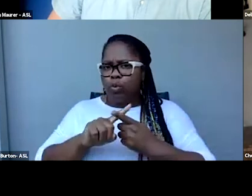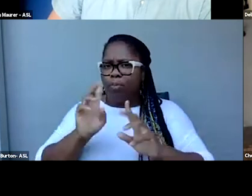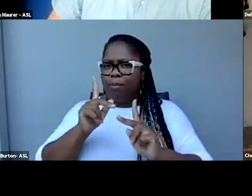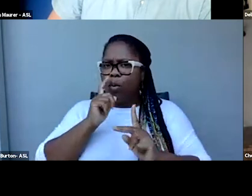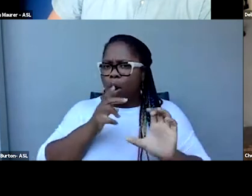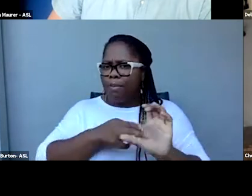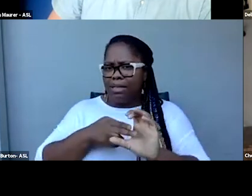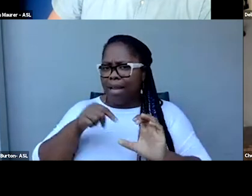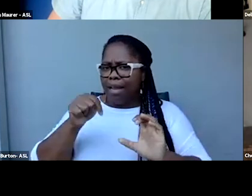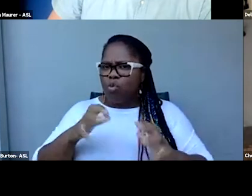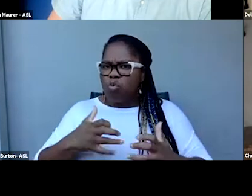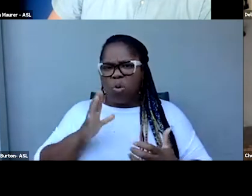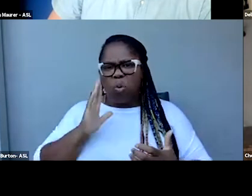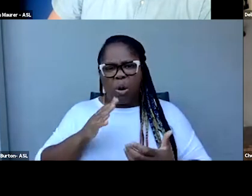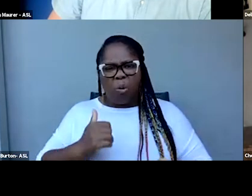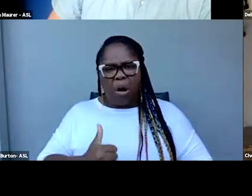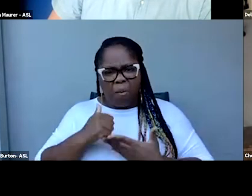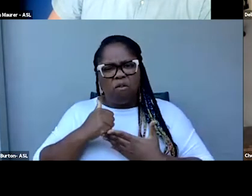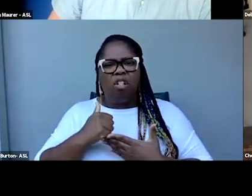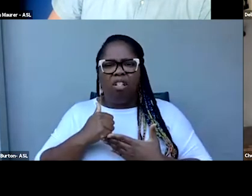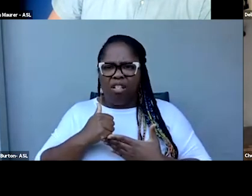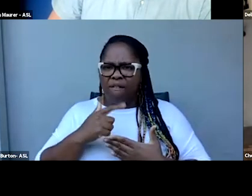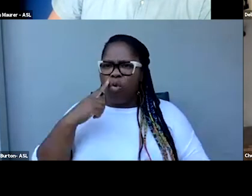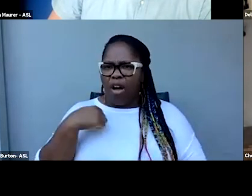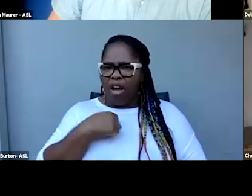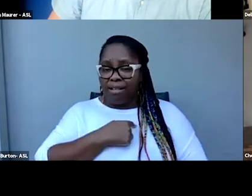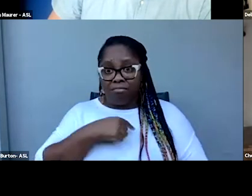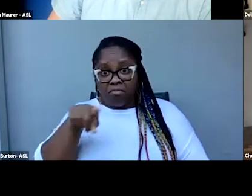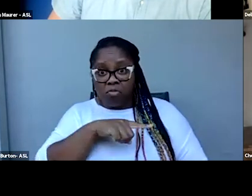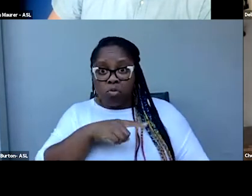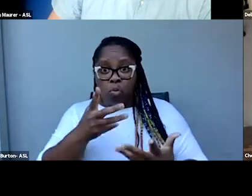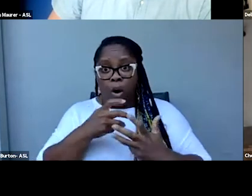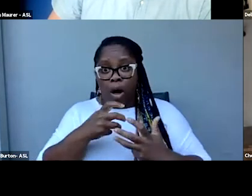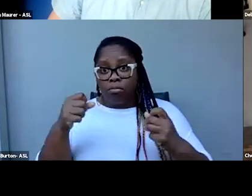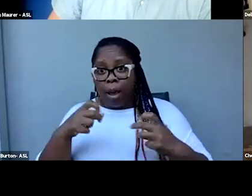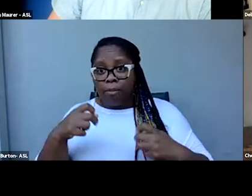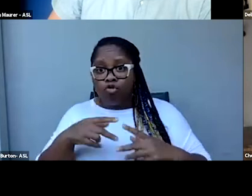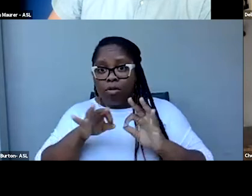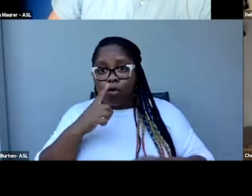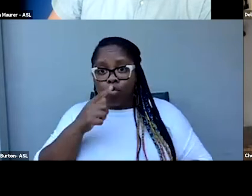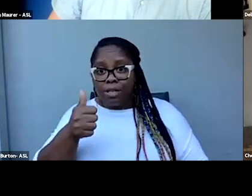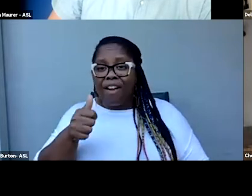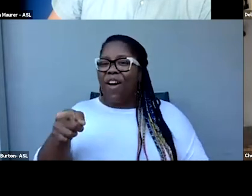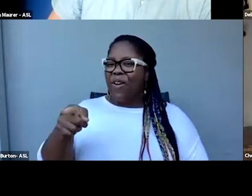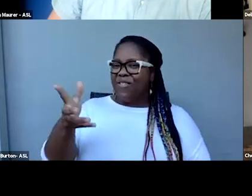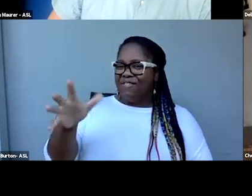helpful and useful just for anyone who's interested in doing their own captions. And it looks like Cheryl found it.